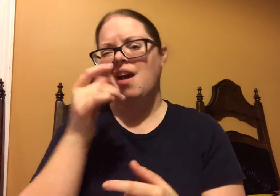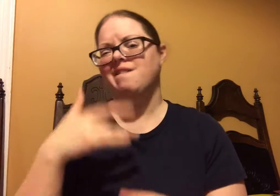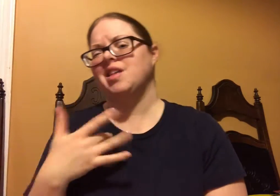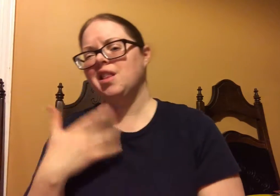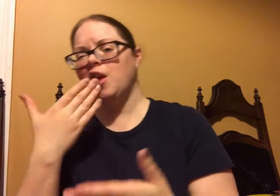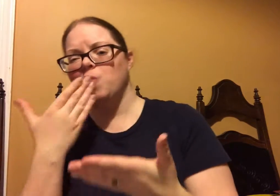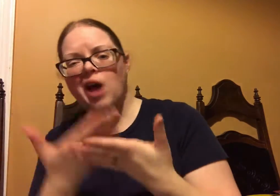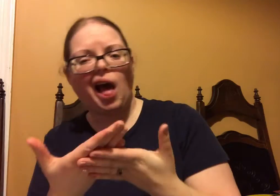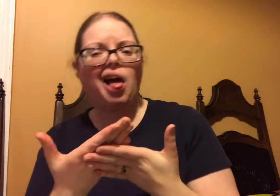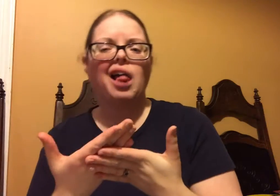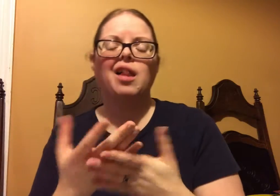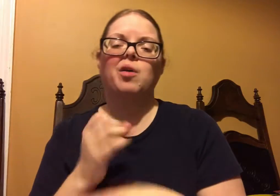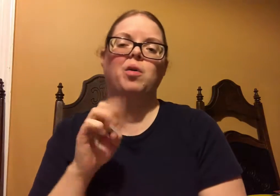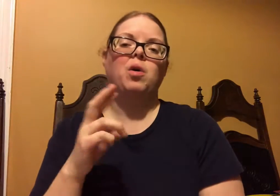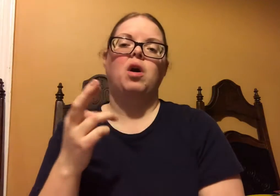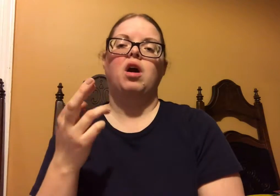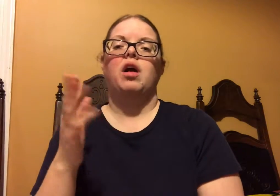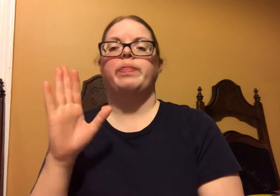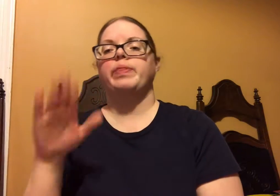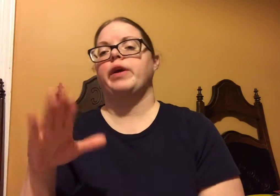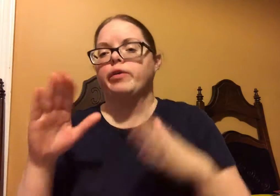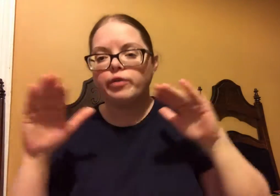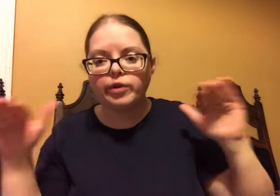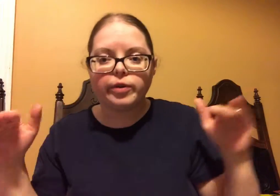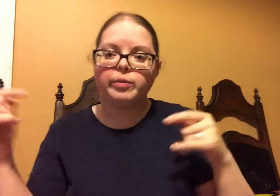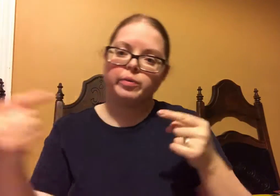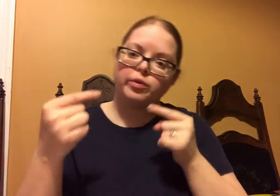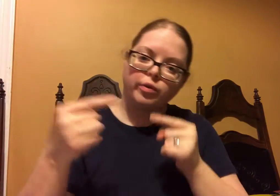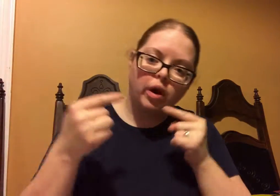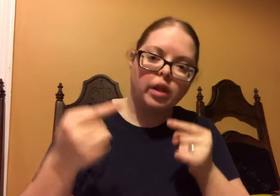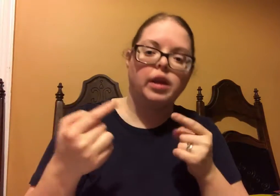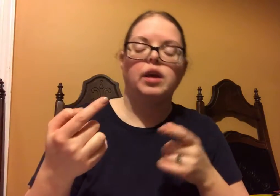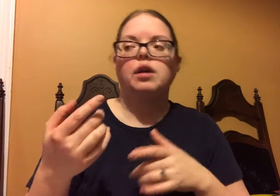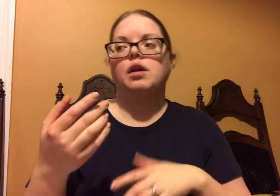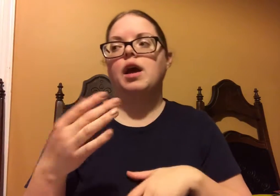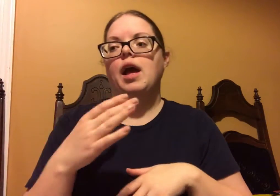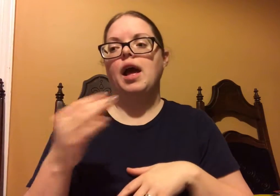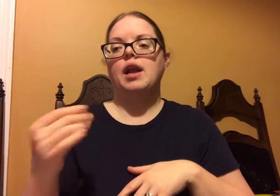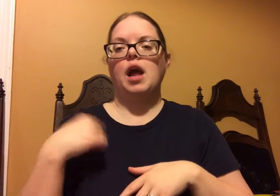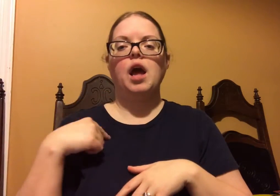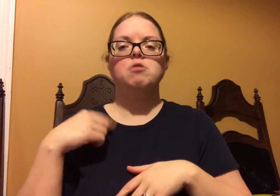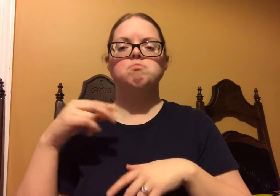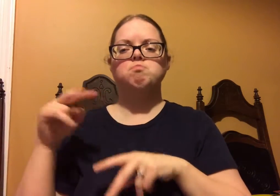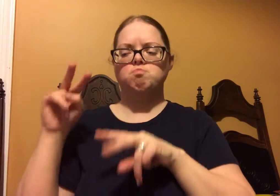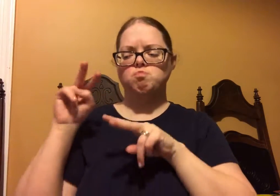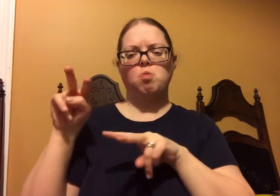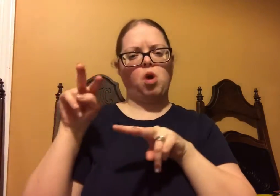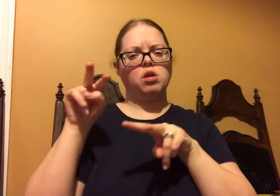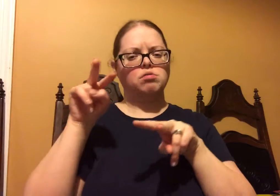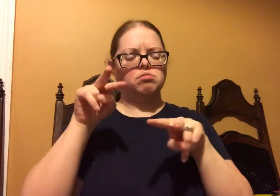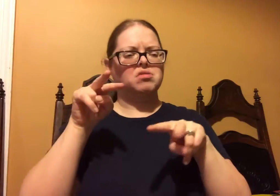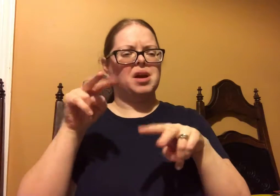struggles. They weren't feeling well, or their children were hurting and struggling.